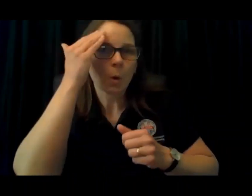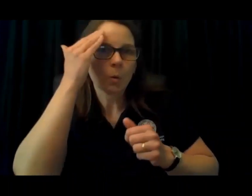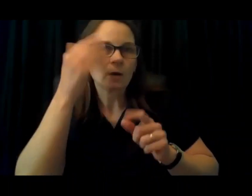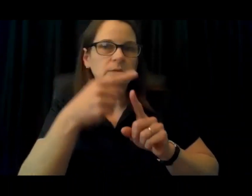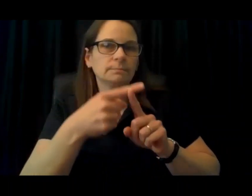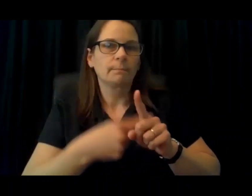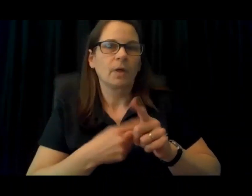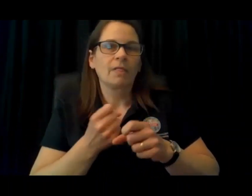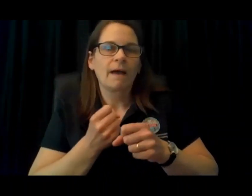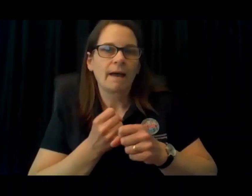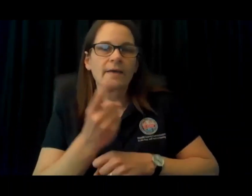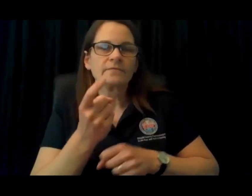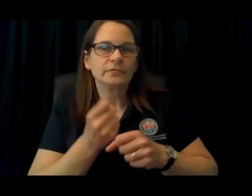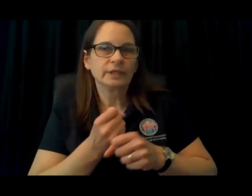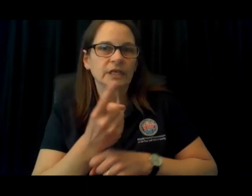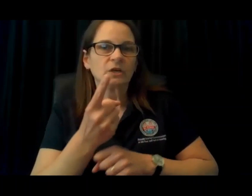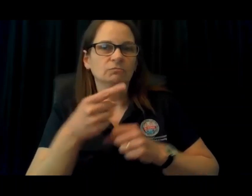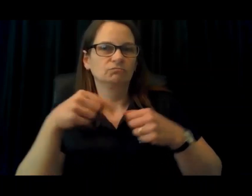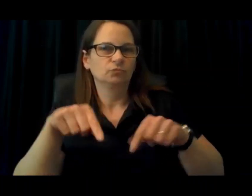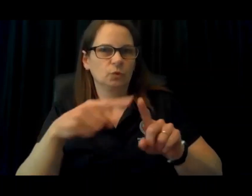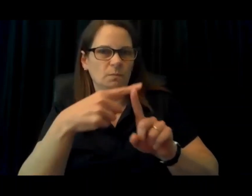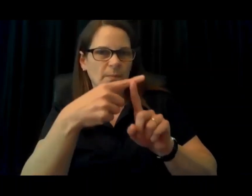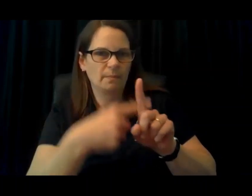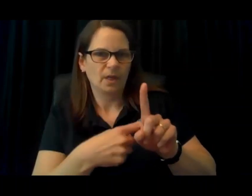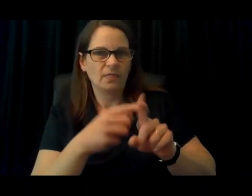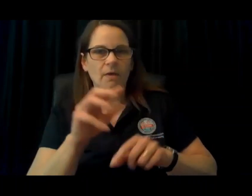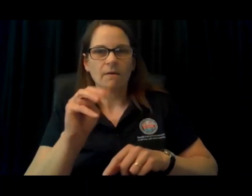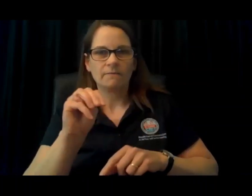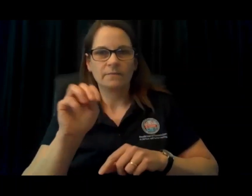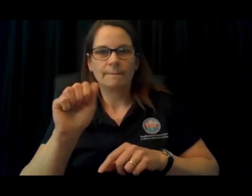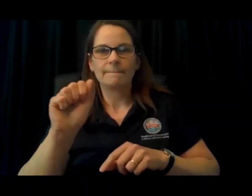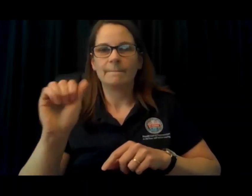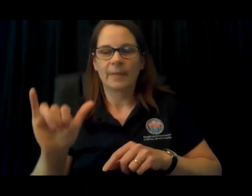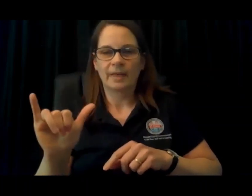and Hard of Hearing typically recognizes Hearing Loss